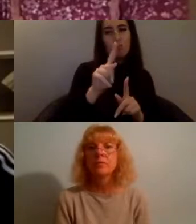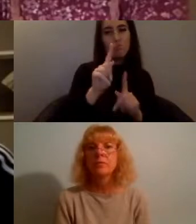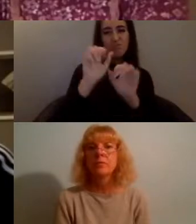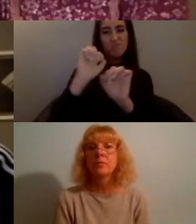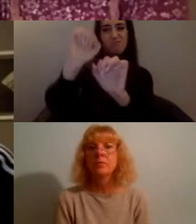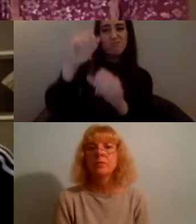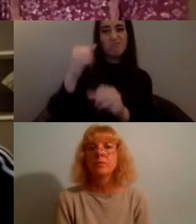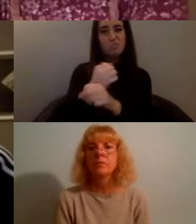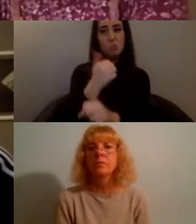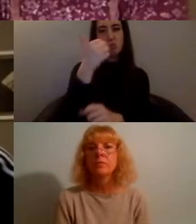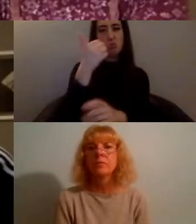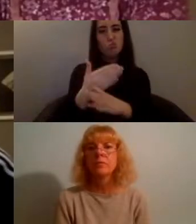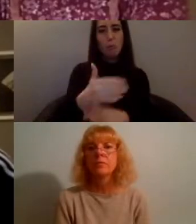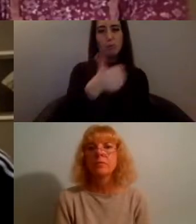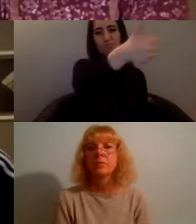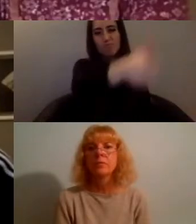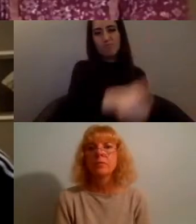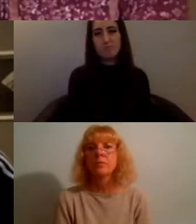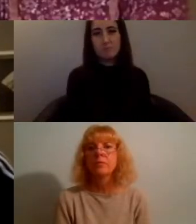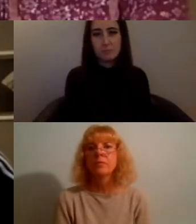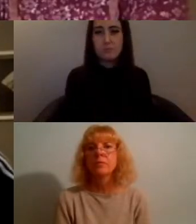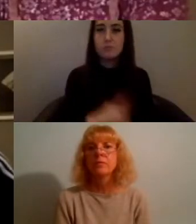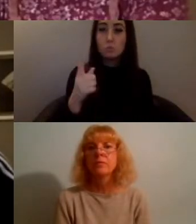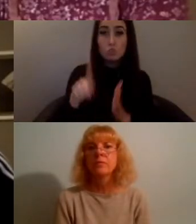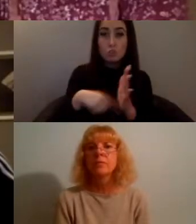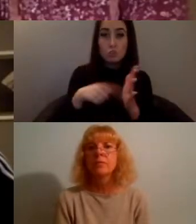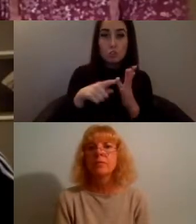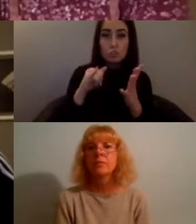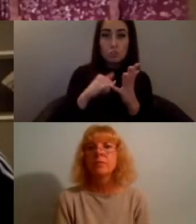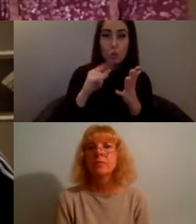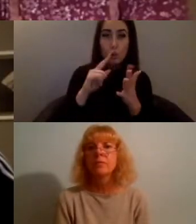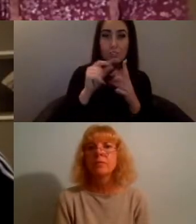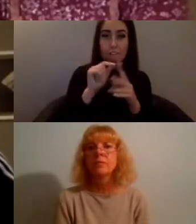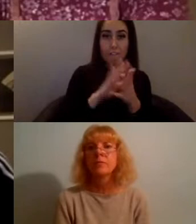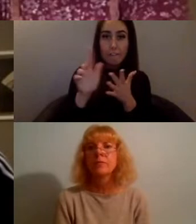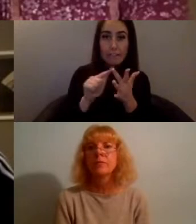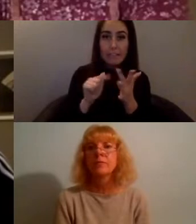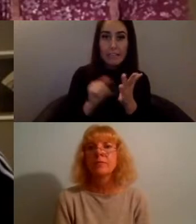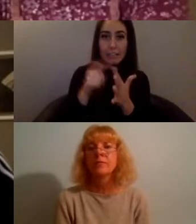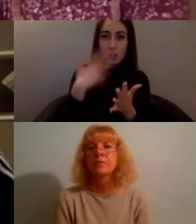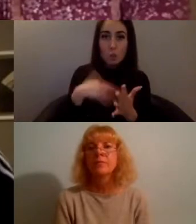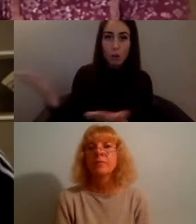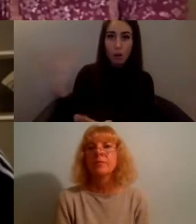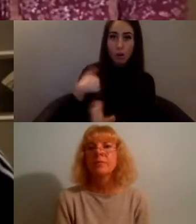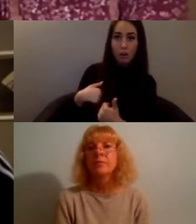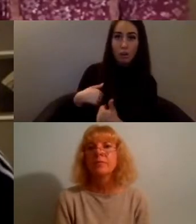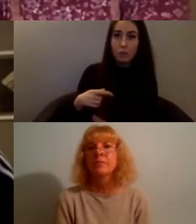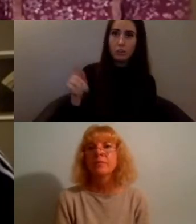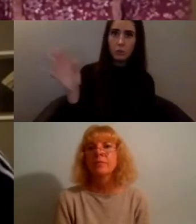Josephine did you want to come in? no we only have five four minutes now so echo echo echo what Danielle was